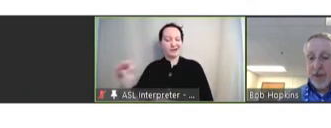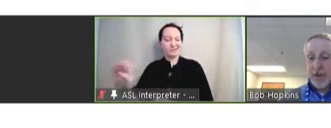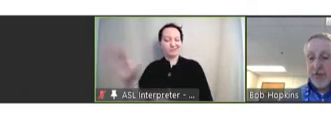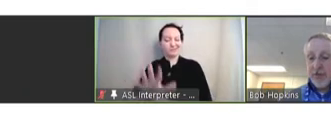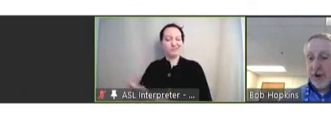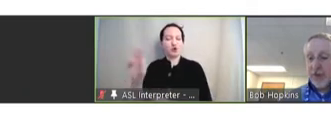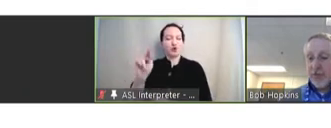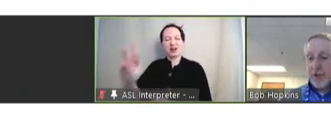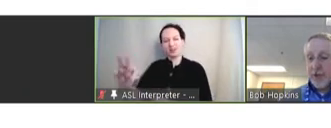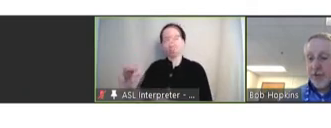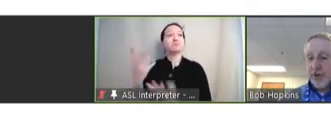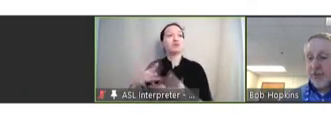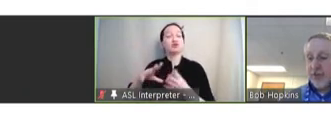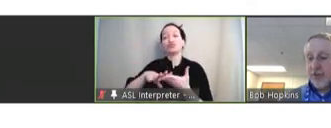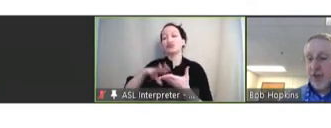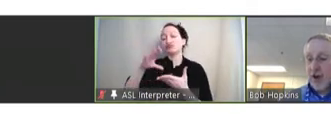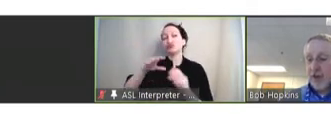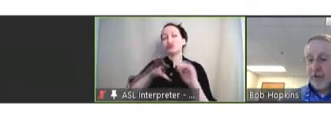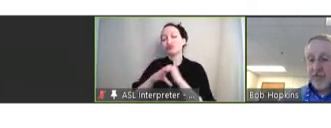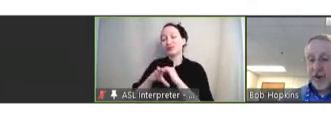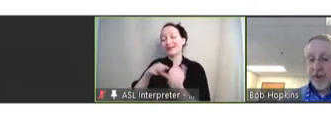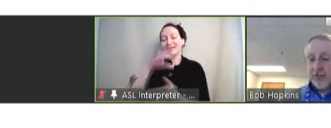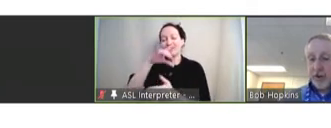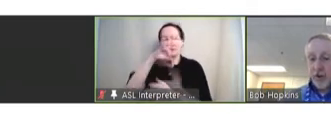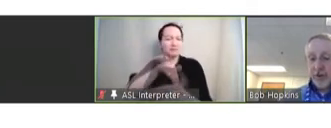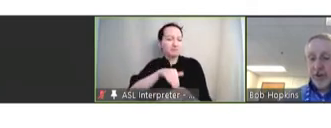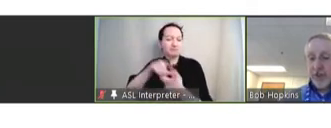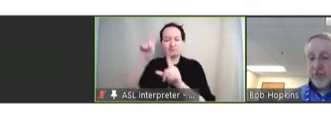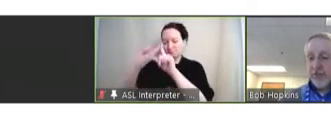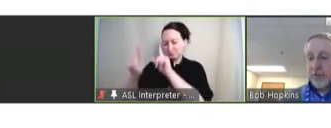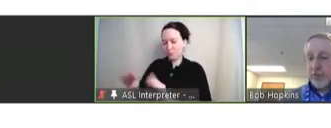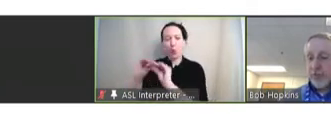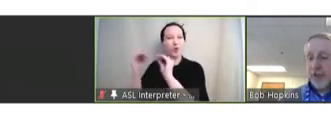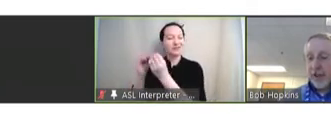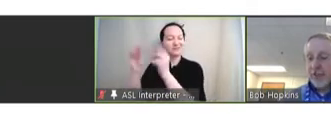She trained as a pediatrician that's involved in various state organizations to improve vaccine